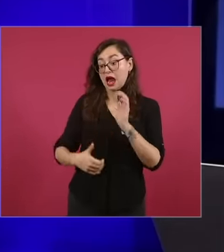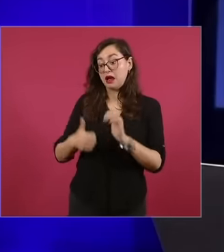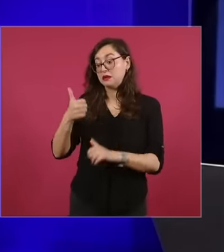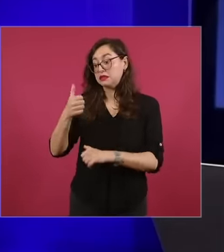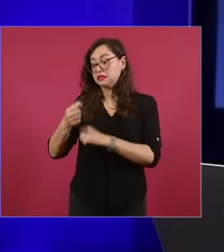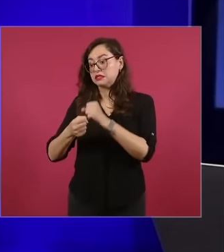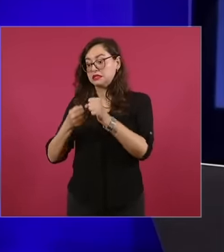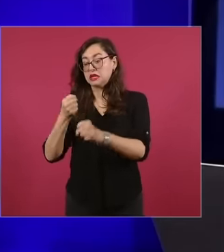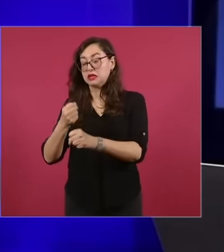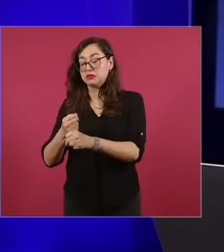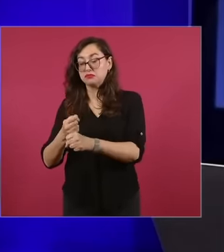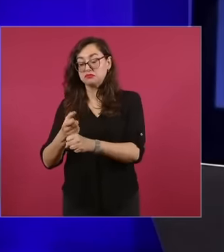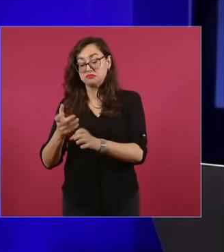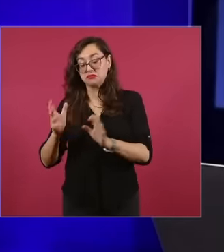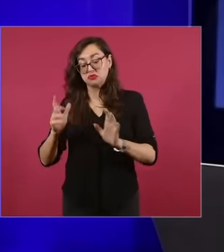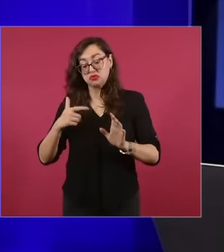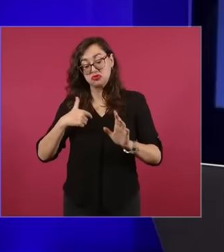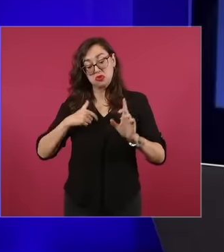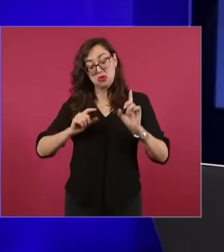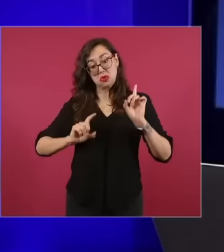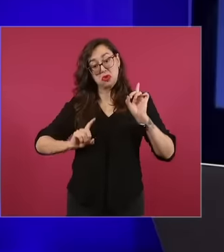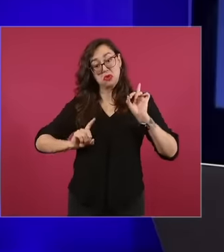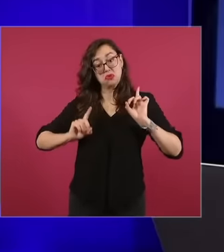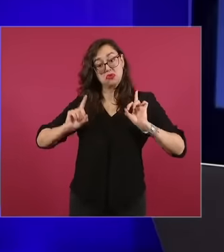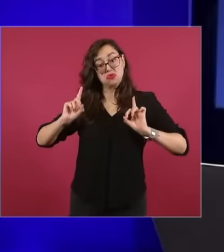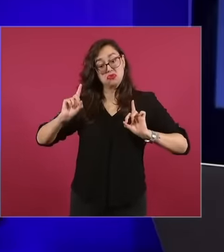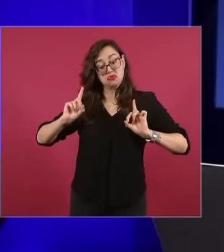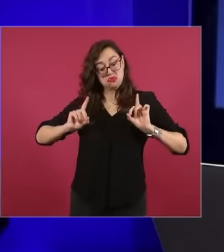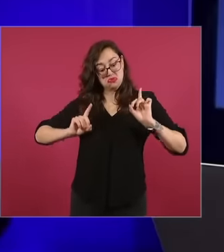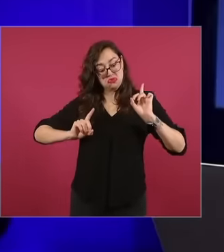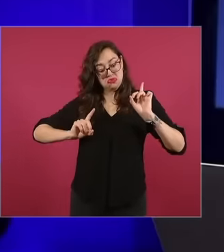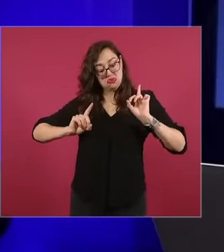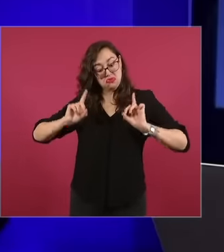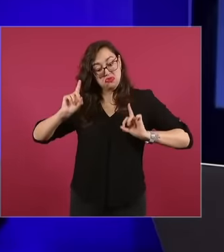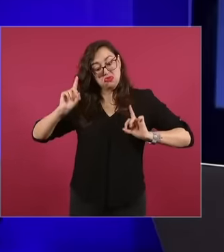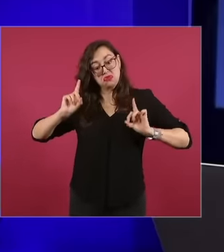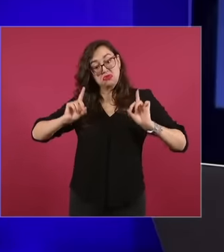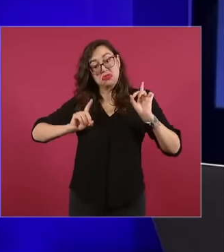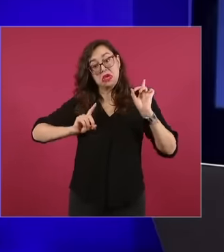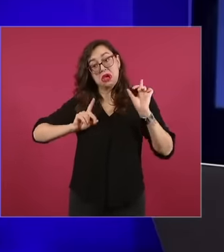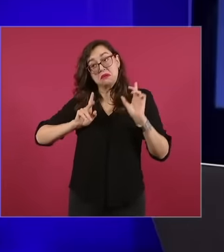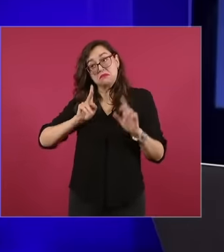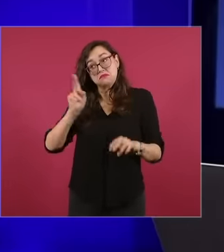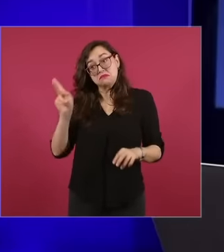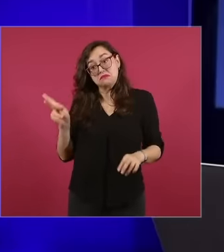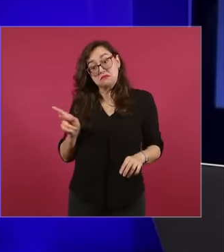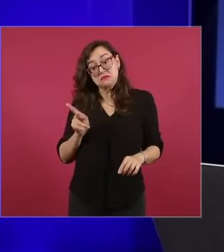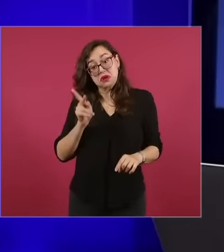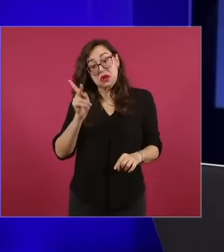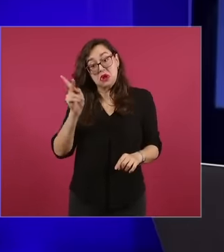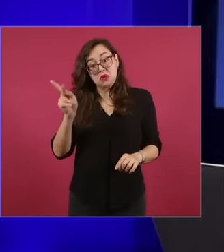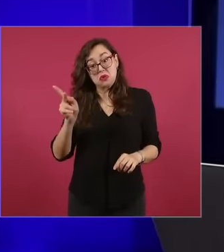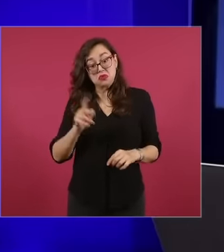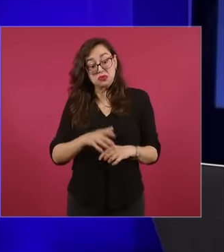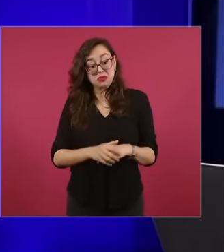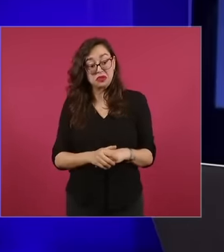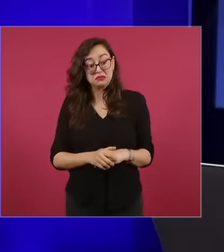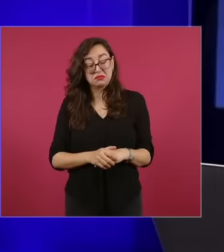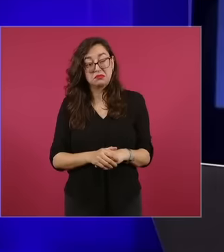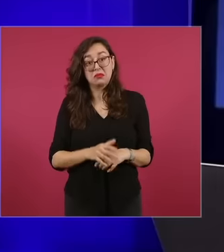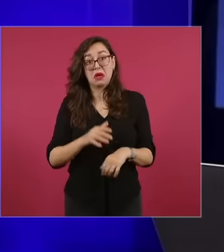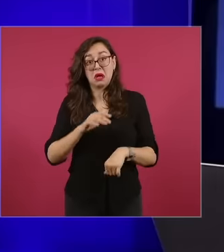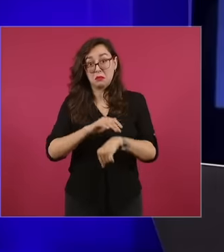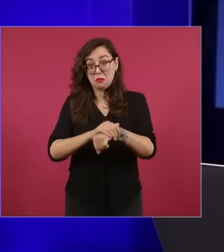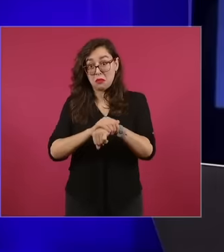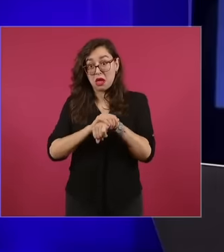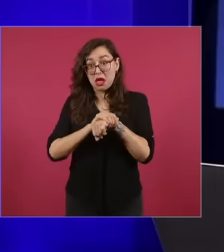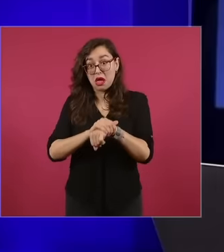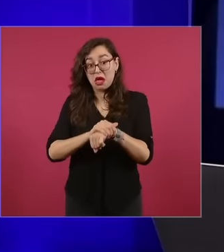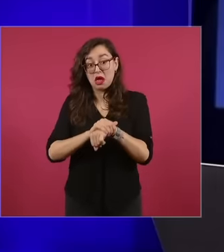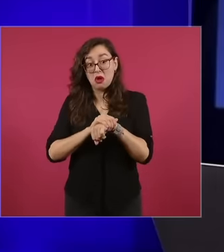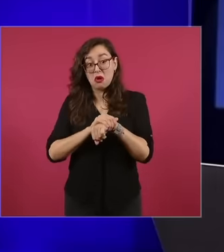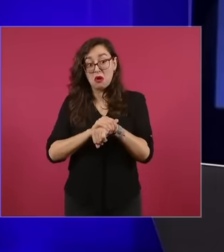it was and why but with doubt and I leave it as a question to a friend, shoot him in the head to